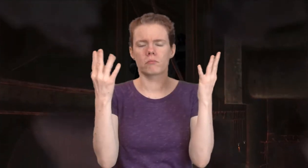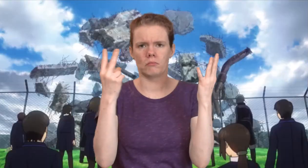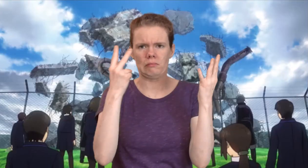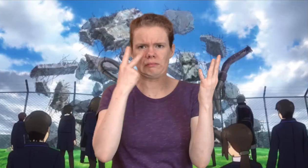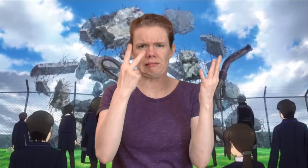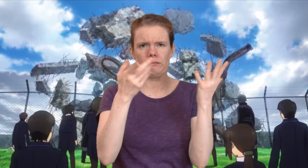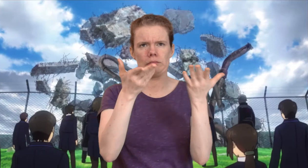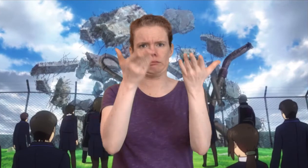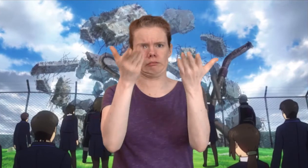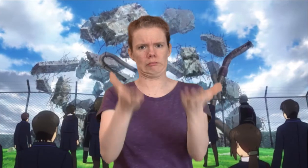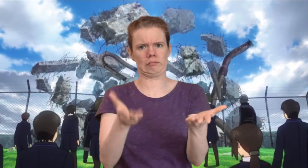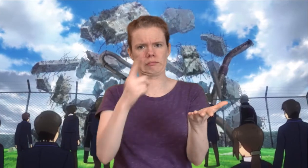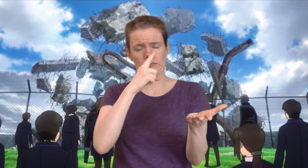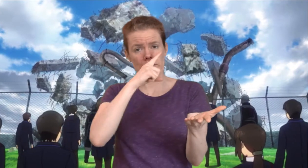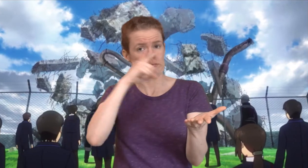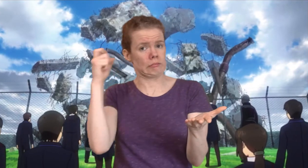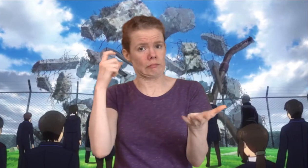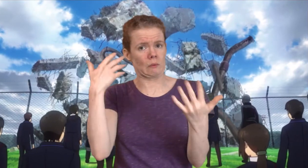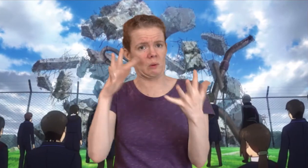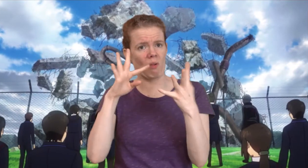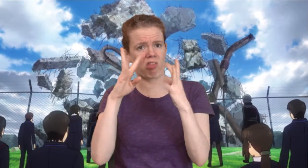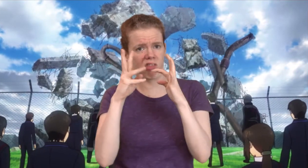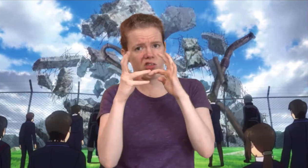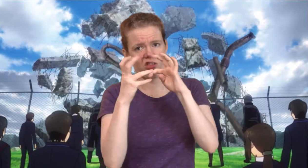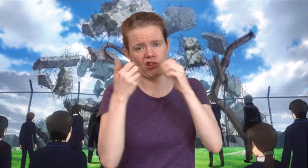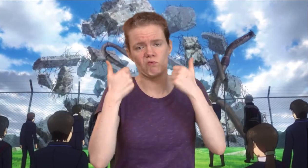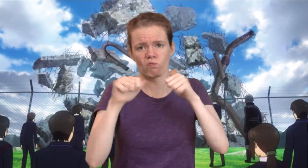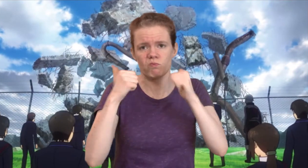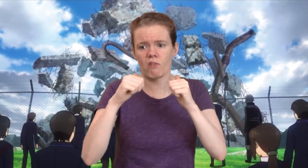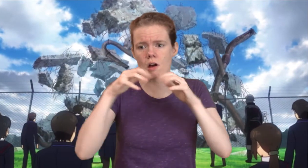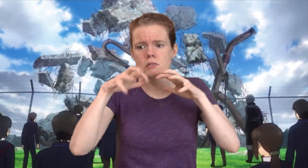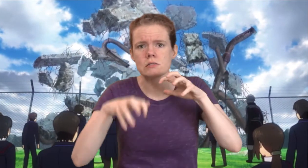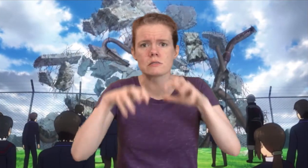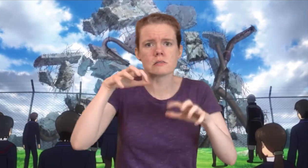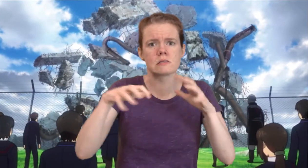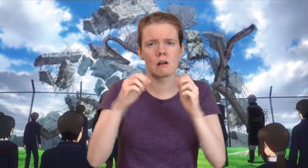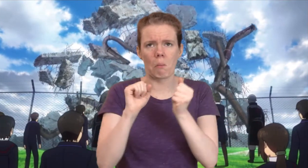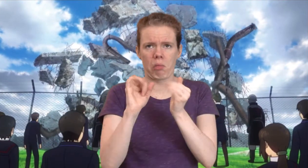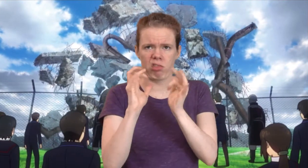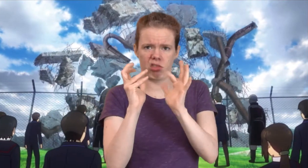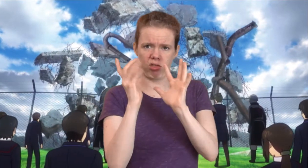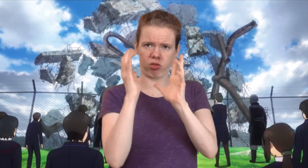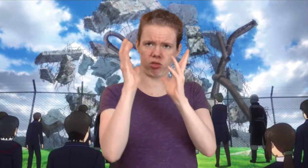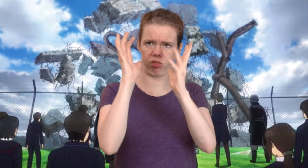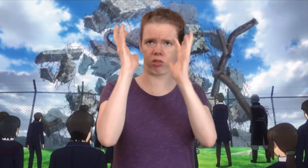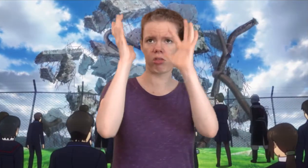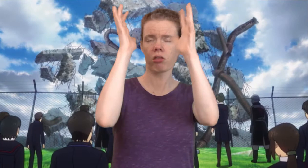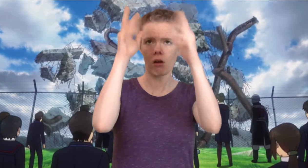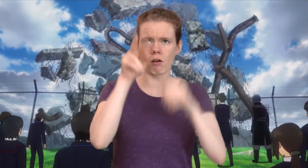The ugly evidence is visible, proof of engineering meant to establish and maintain the former control.